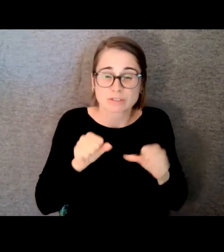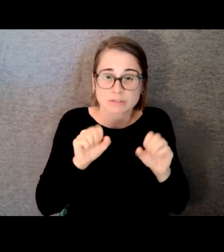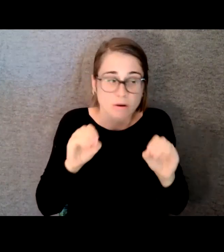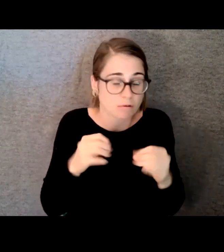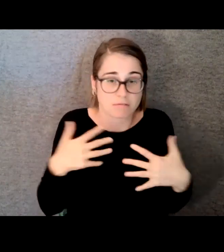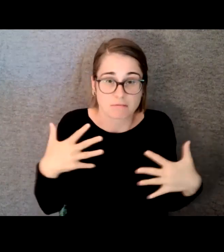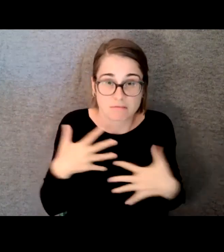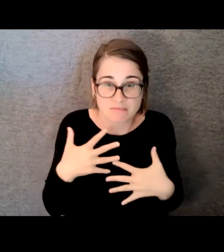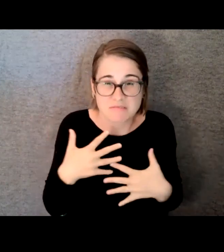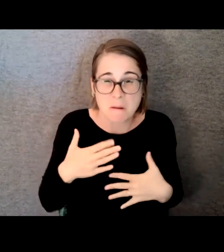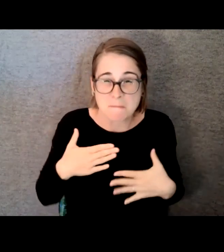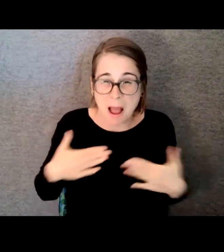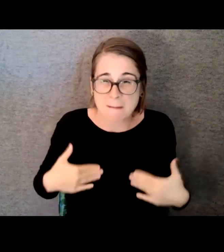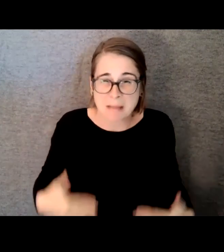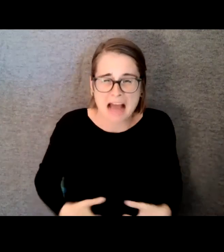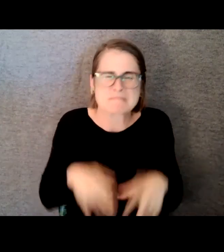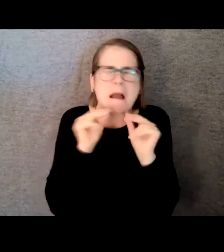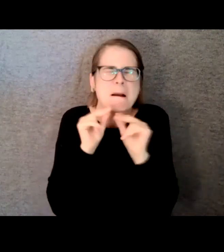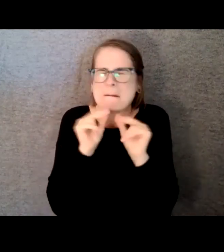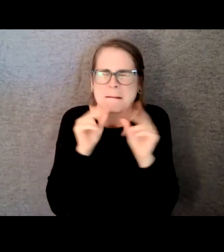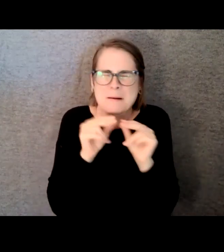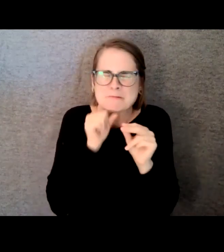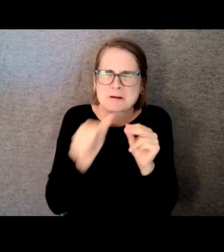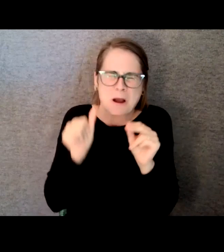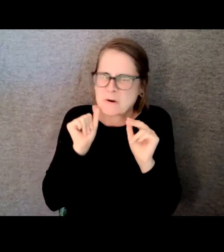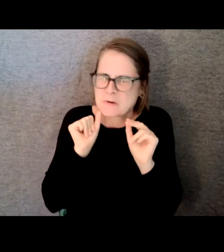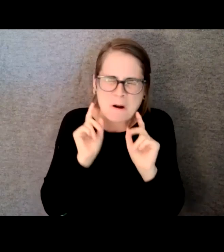don't do this. Do not go up there. But of course it's too late because at that